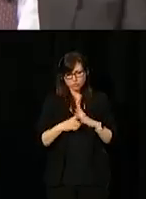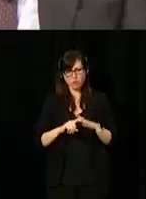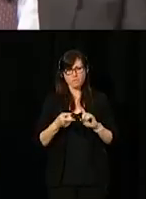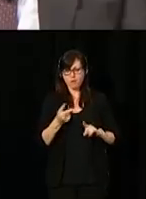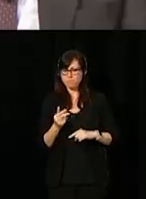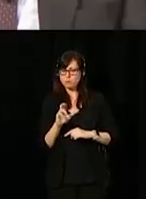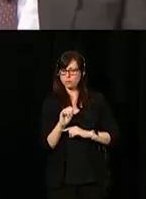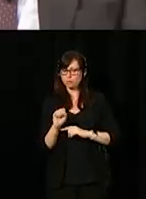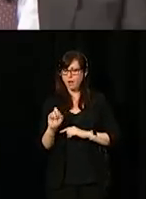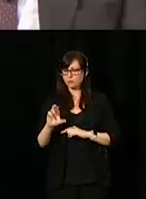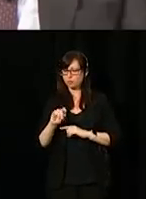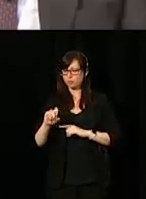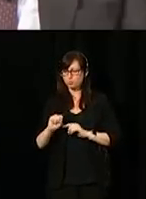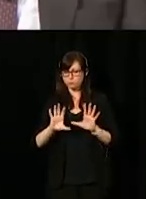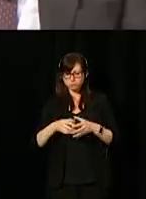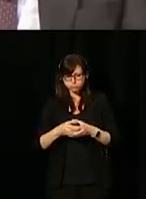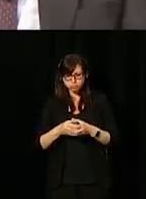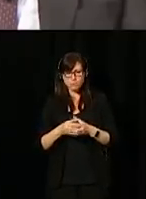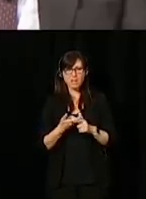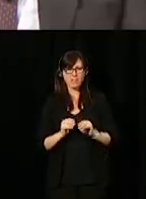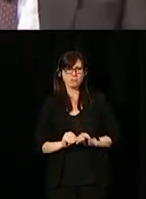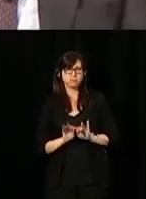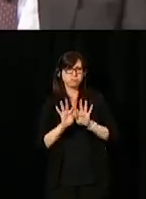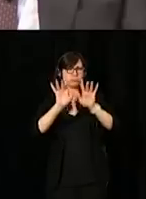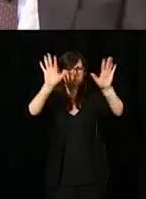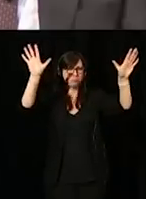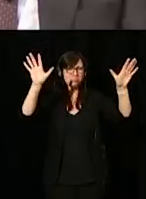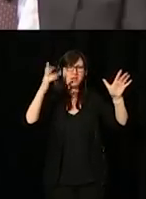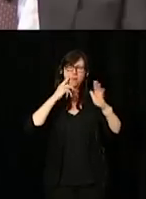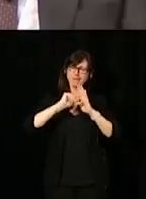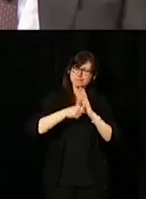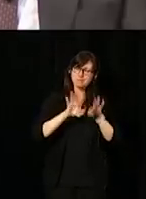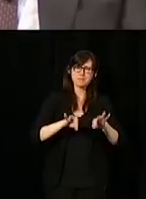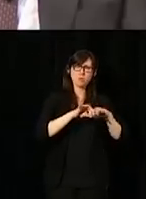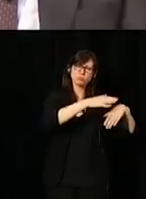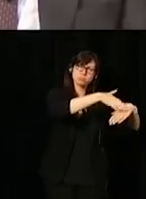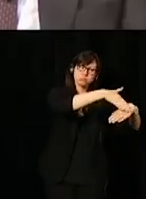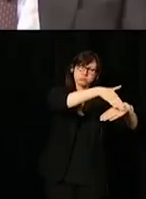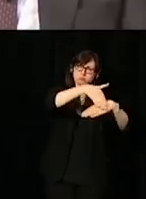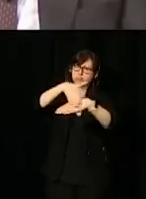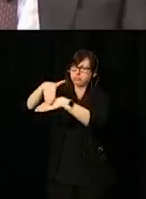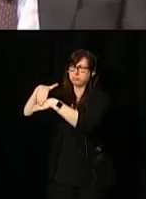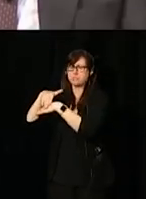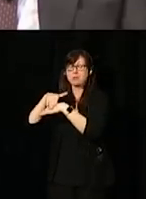It's hugely important and that's why we put so much emphasis on consultation, but it takes leadership.